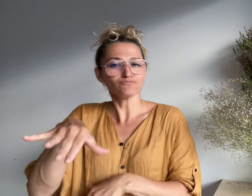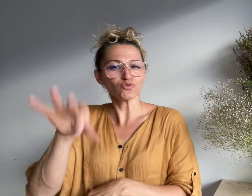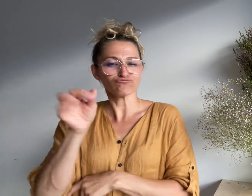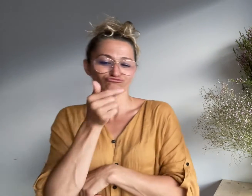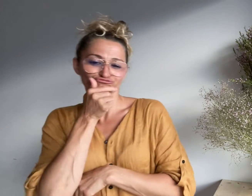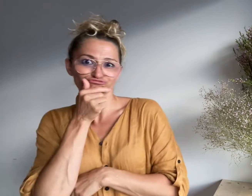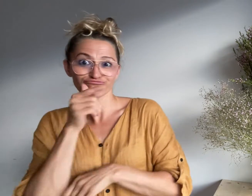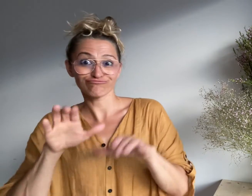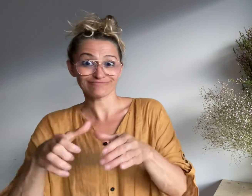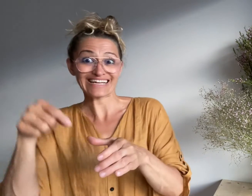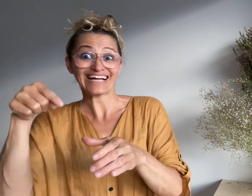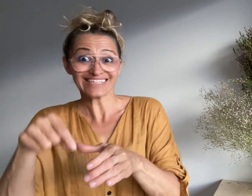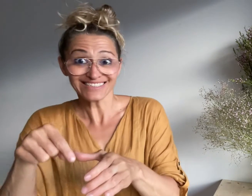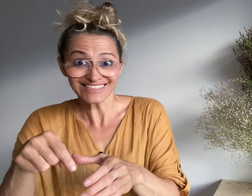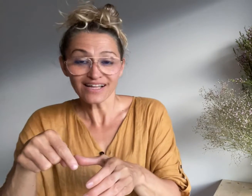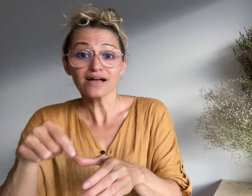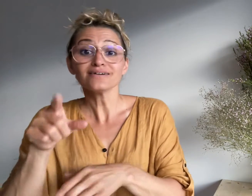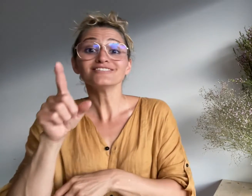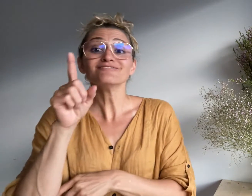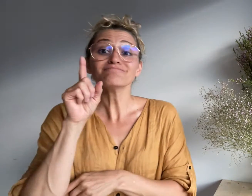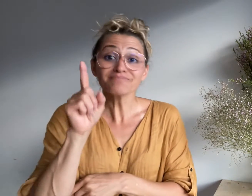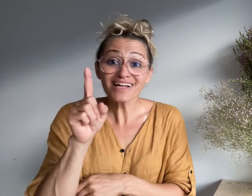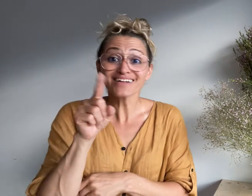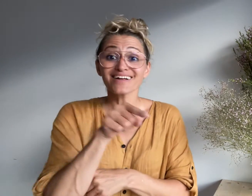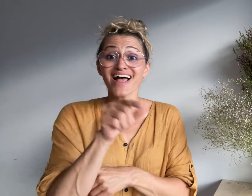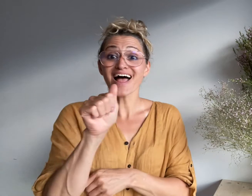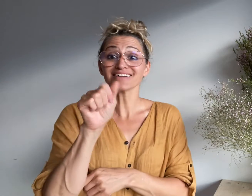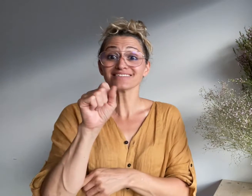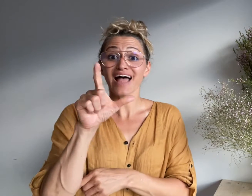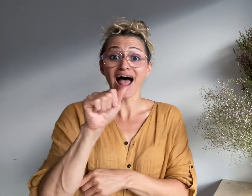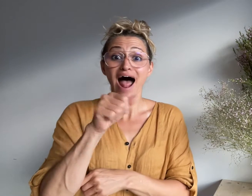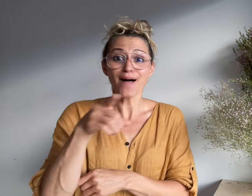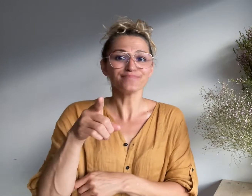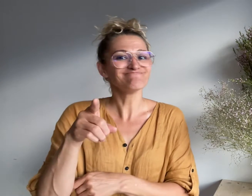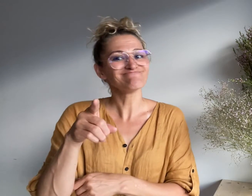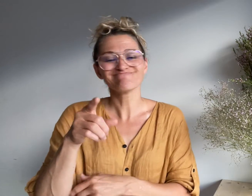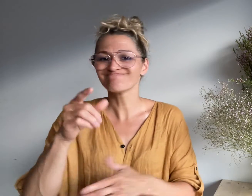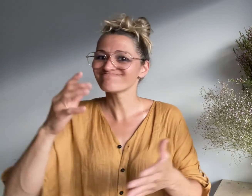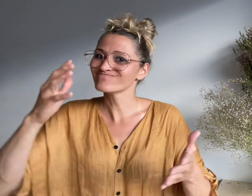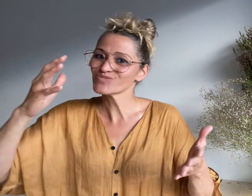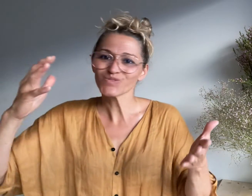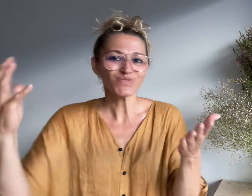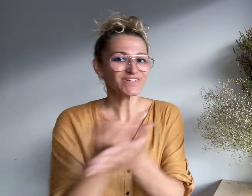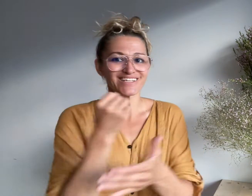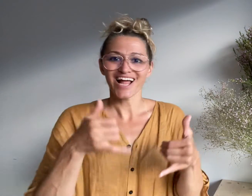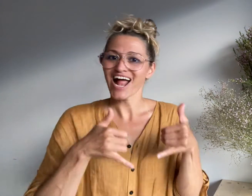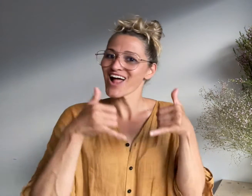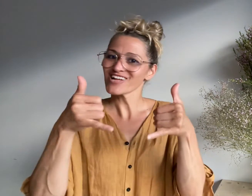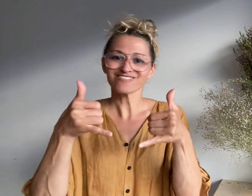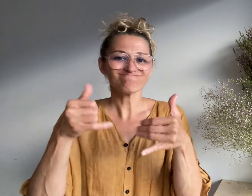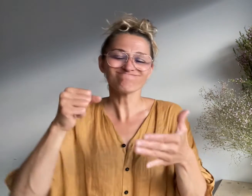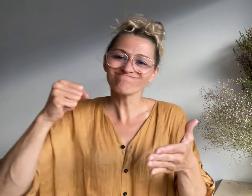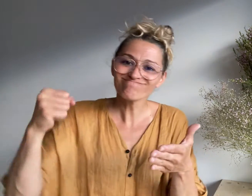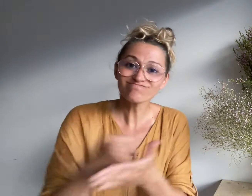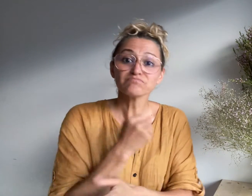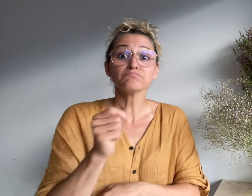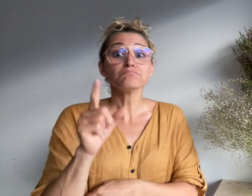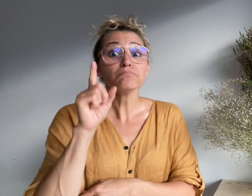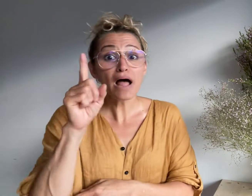of the People’s Choice category. Although the ASL App